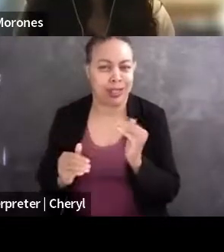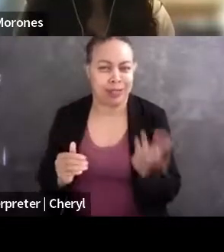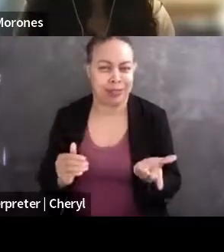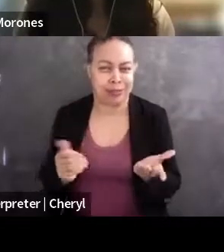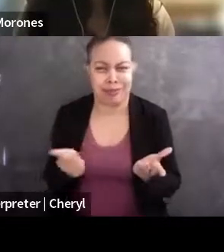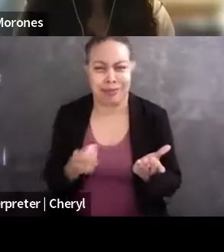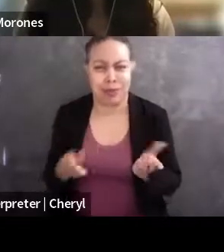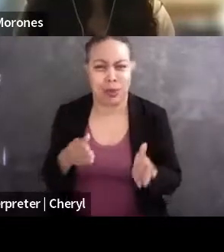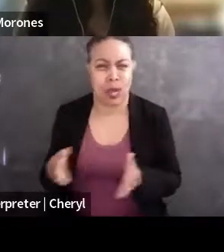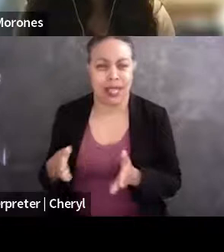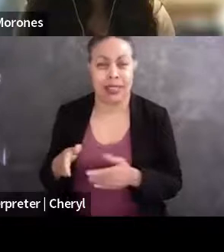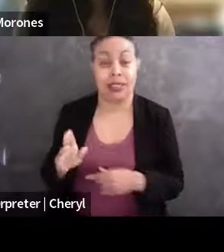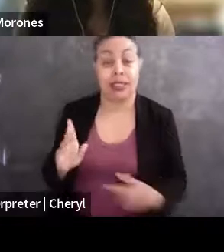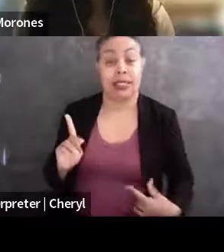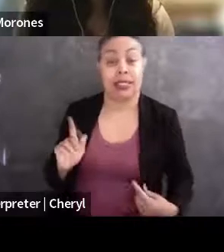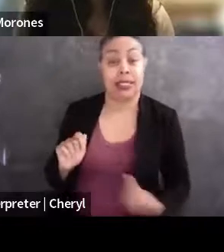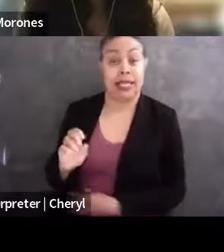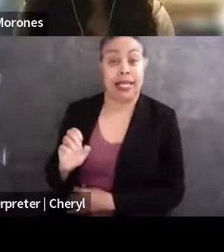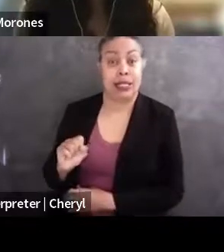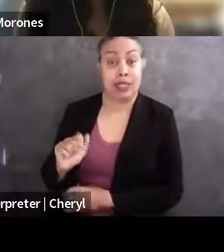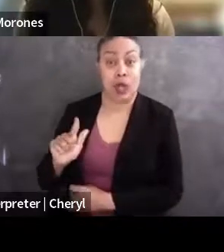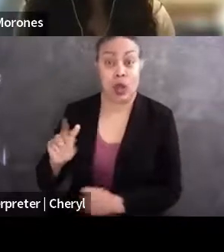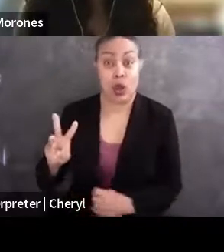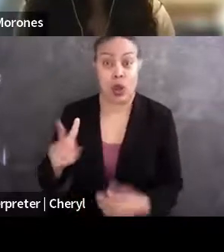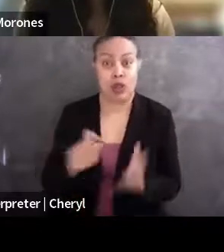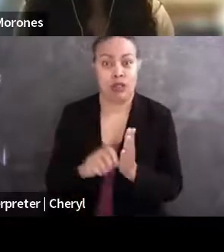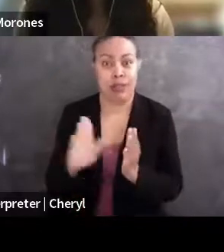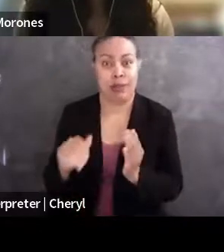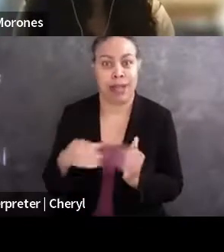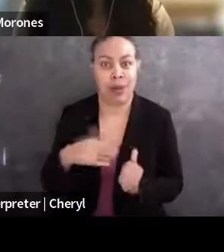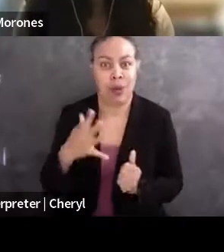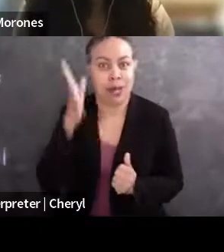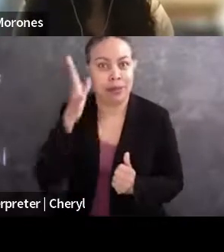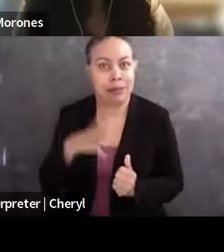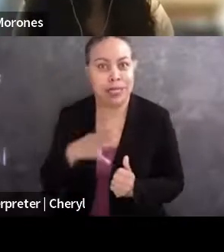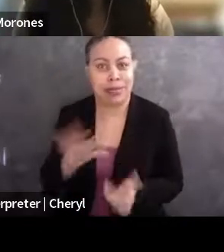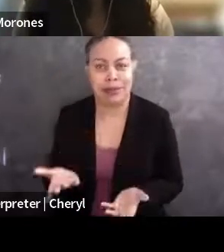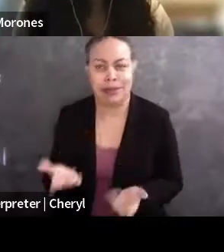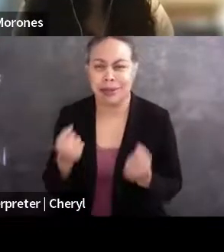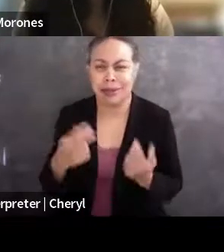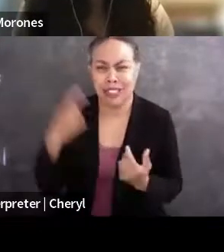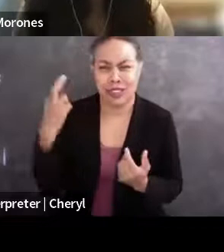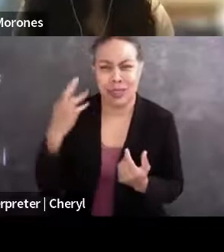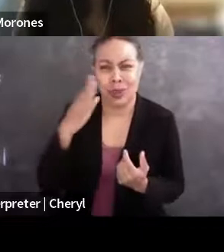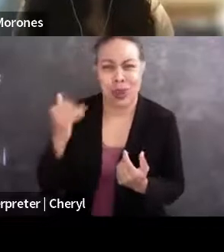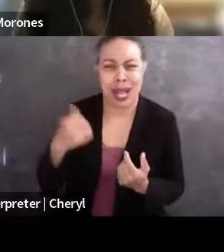case law being written by white men. There are so many reasons that the histories of law